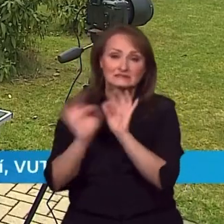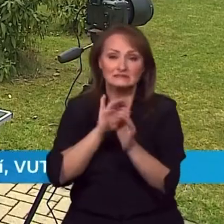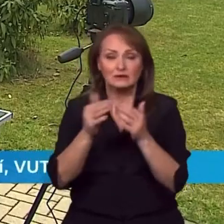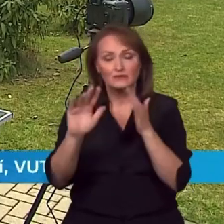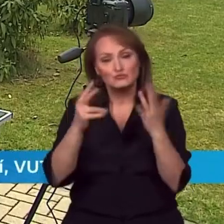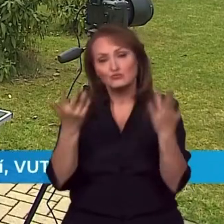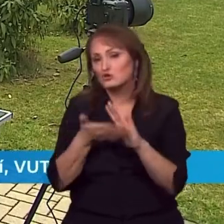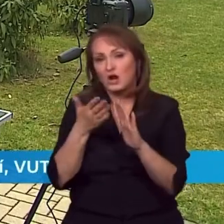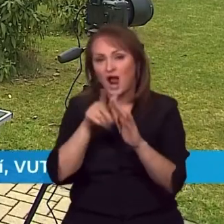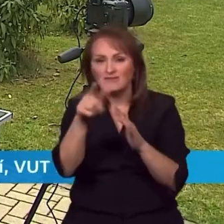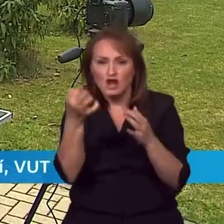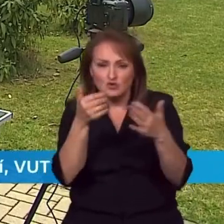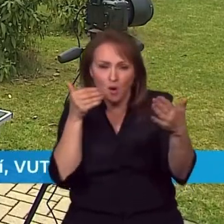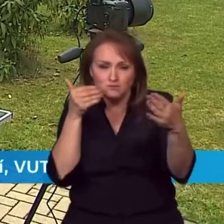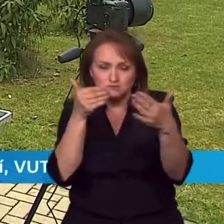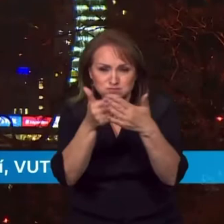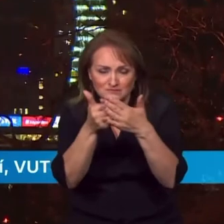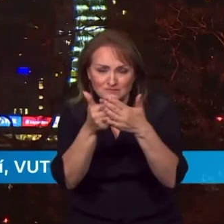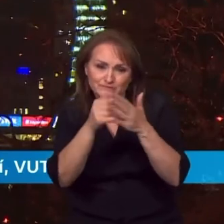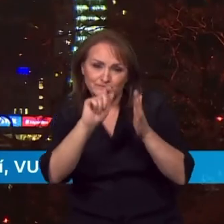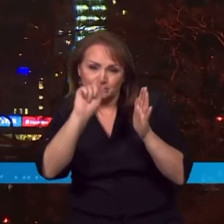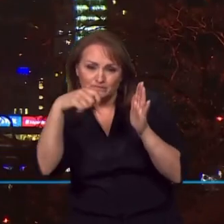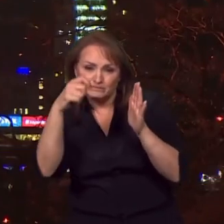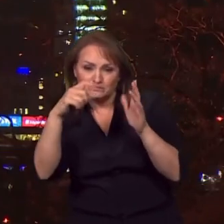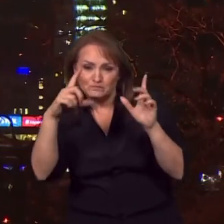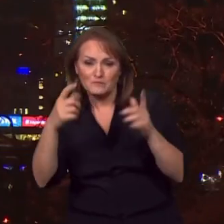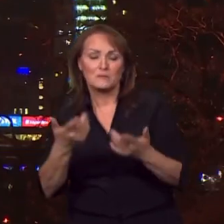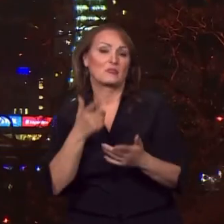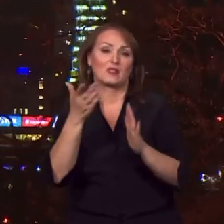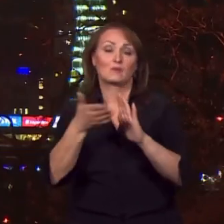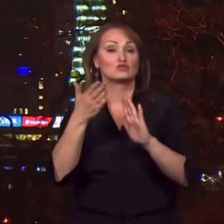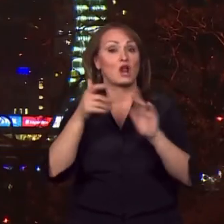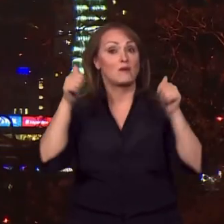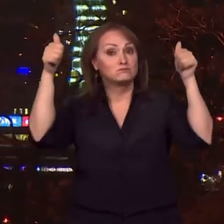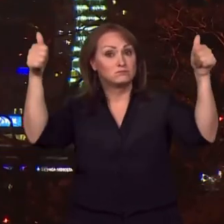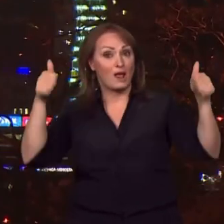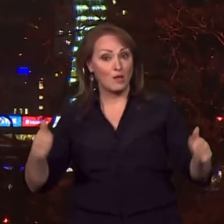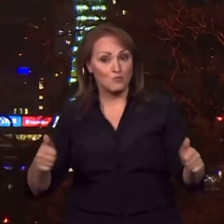some particular light source. It could be a billboard versus street lighting, for example.